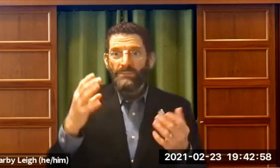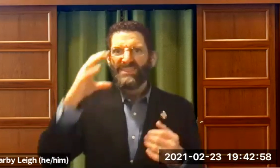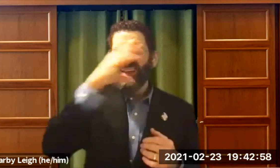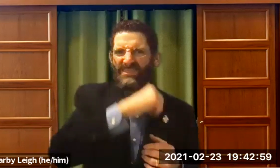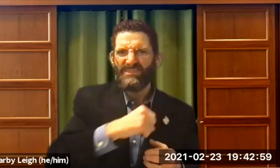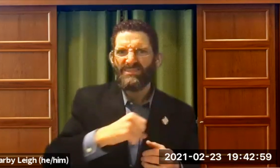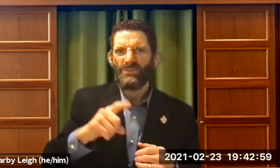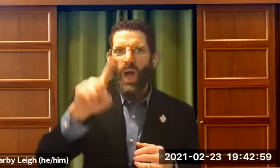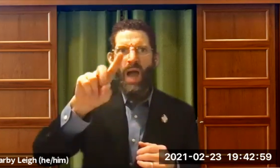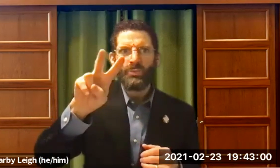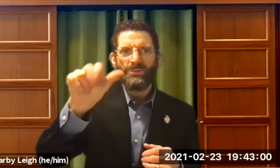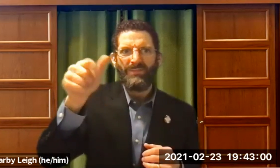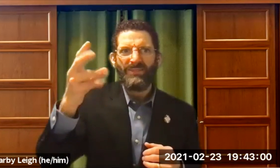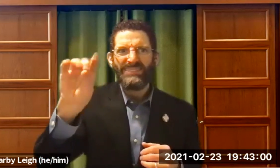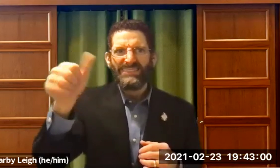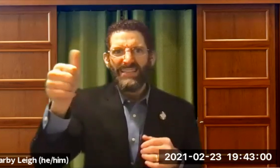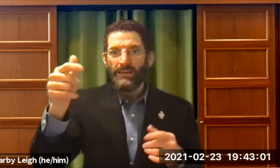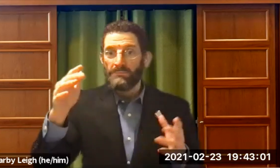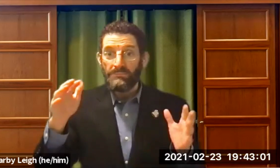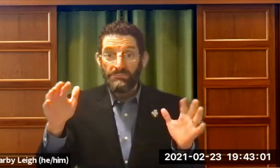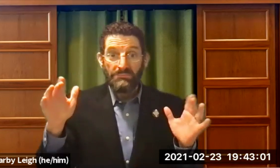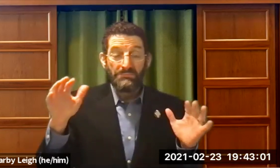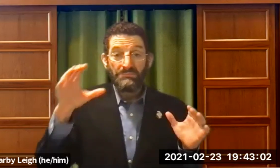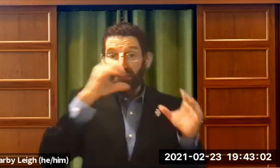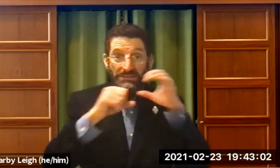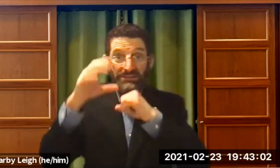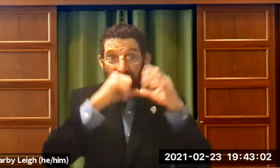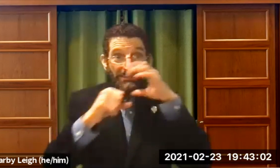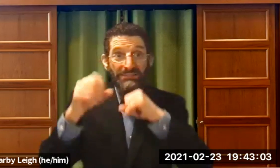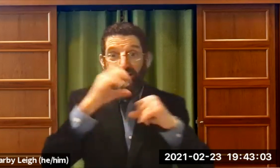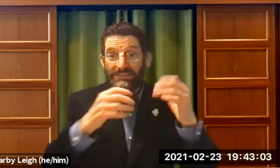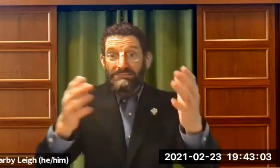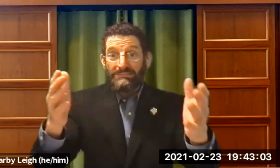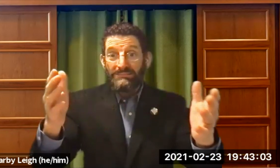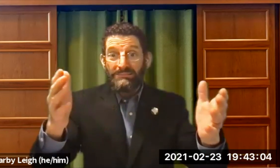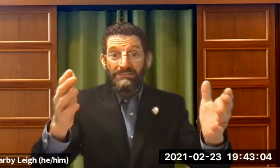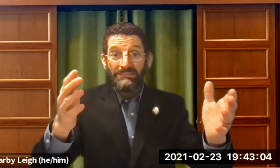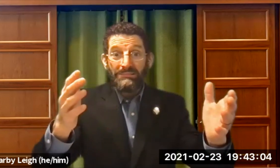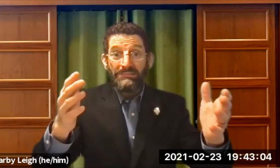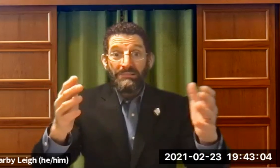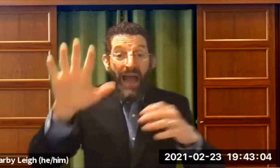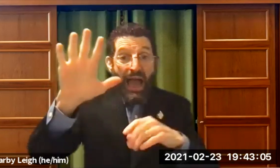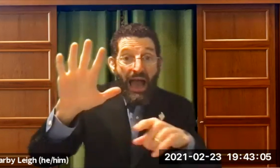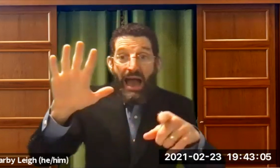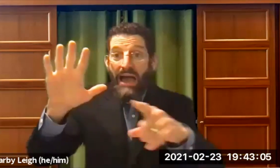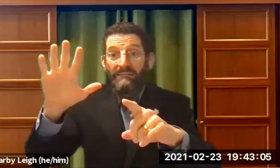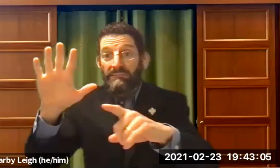Do you know how many times? Take a guess. 1, 2, 10, what do you think? How many times do you think heresh is in Torah?